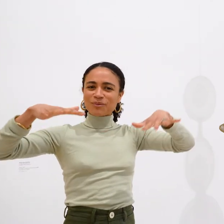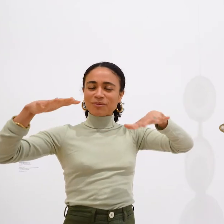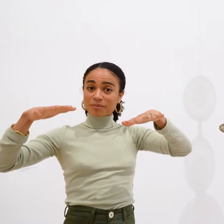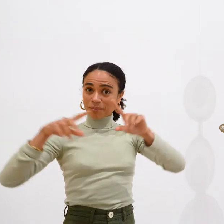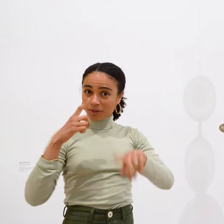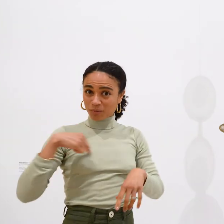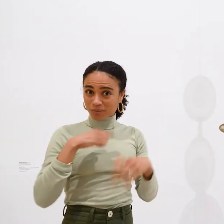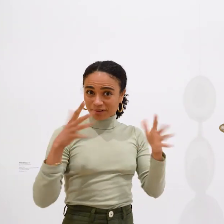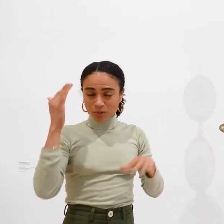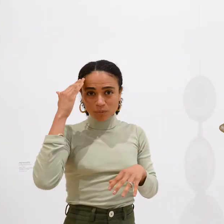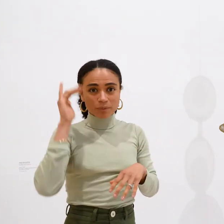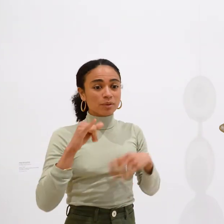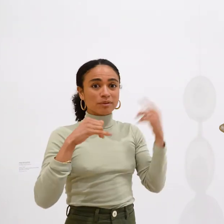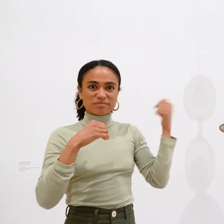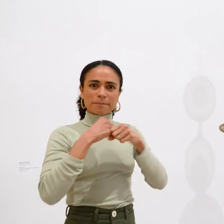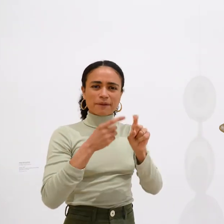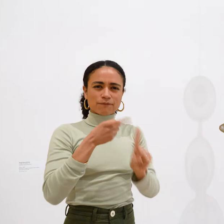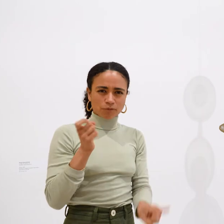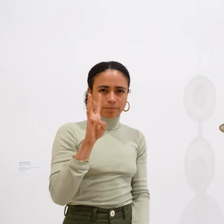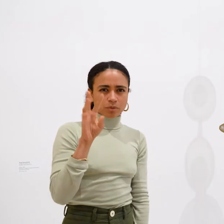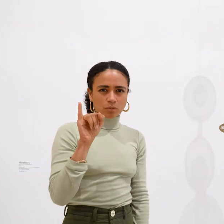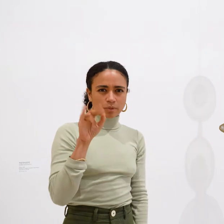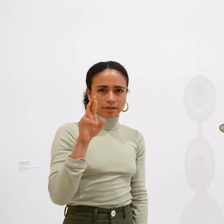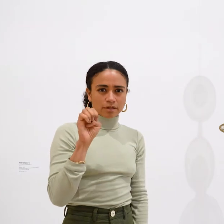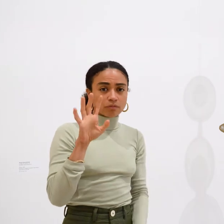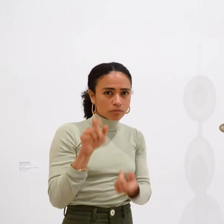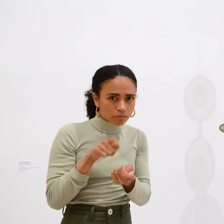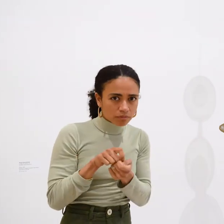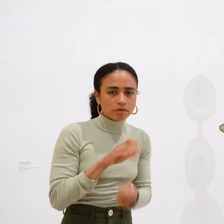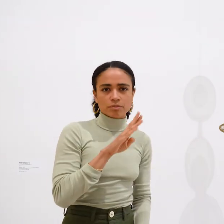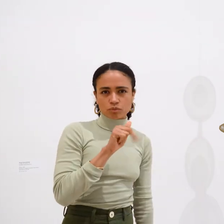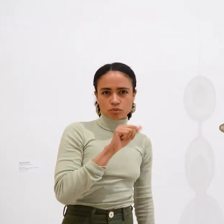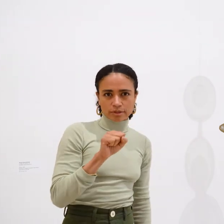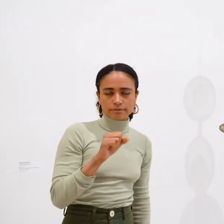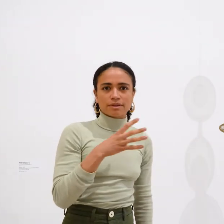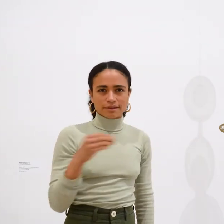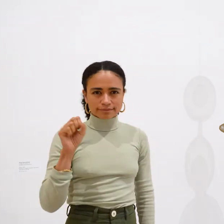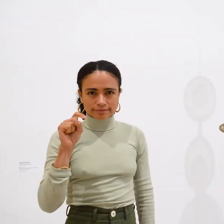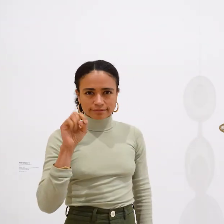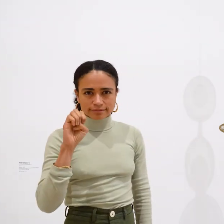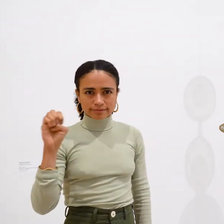But, this work is actually made from wire, specifically a mix of brass and steel. The materials are tough and dense in texture.